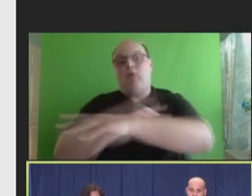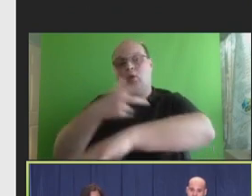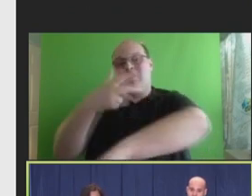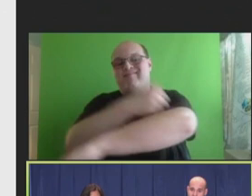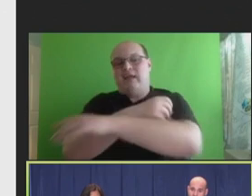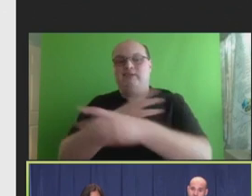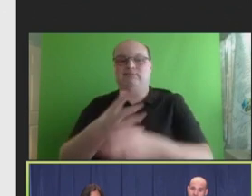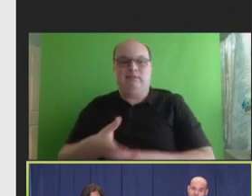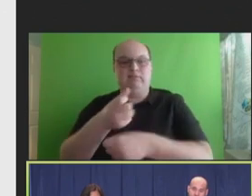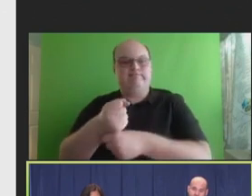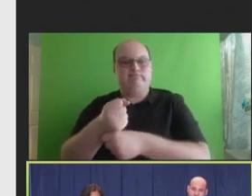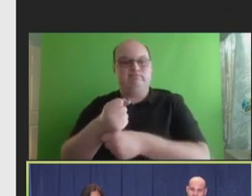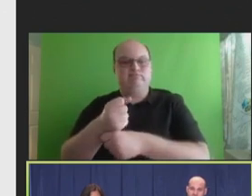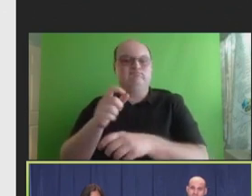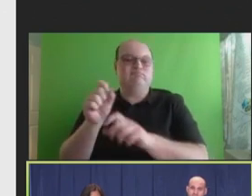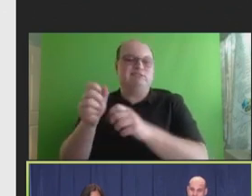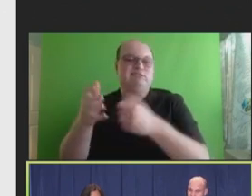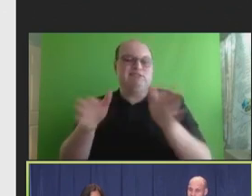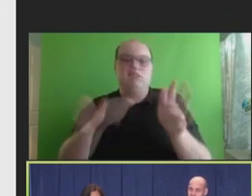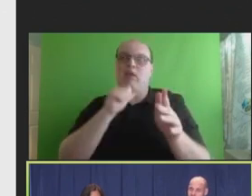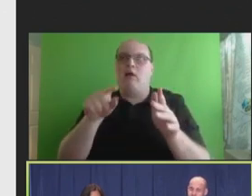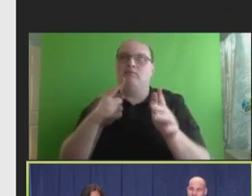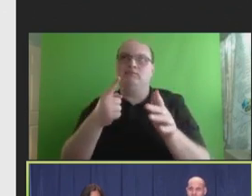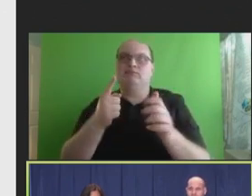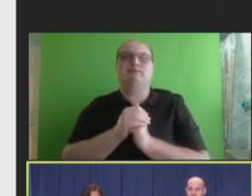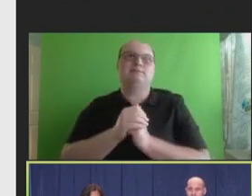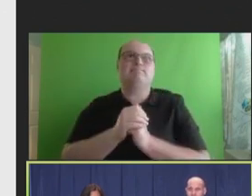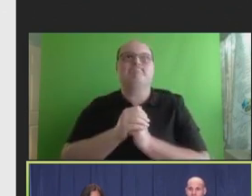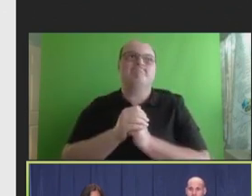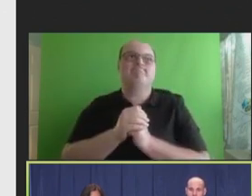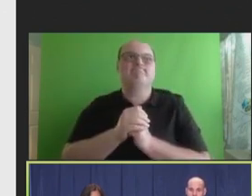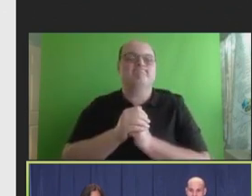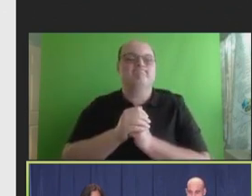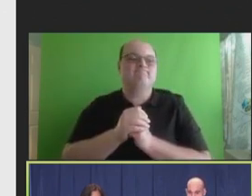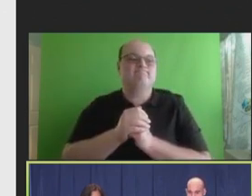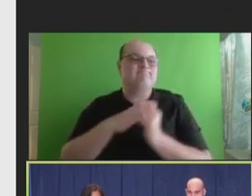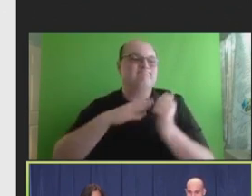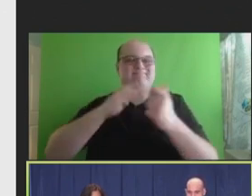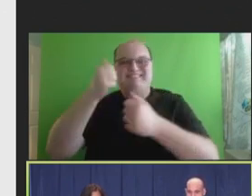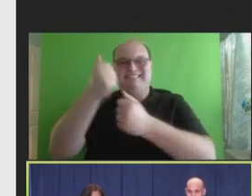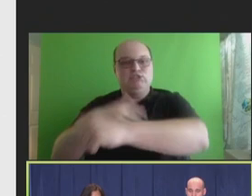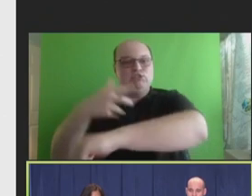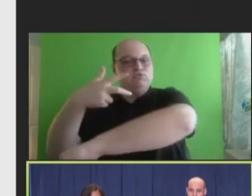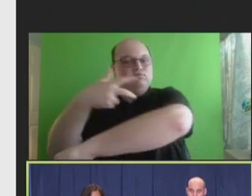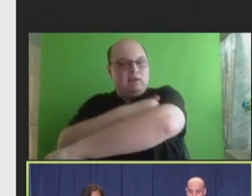in general. And stop trying to just, you know, compartmentalize each vaccine, or address